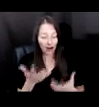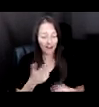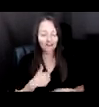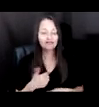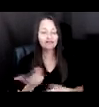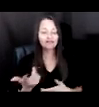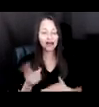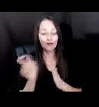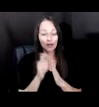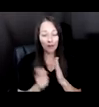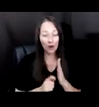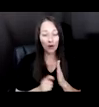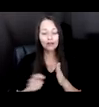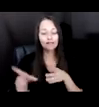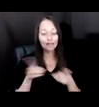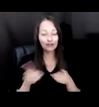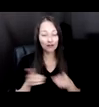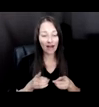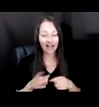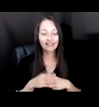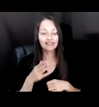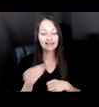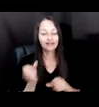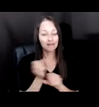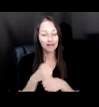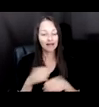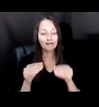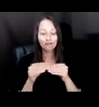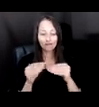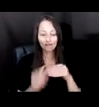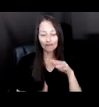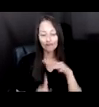MAKING MORE AND MORE EMERGING TECHNOLOGY MIXED WITH LIVE PERFORMANCE AND OPERA